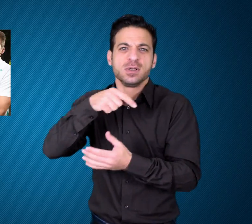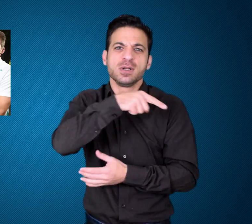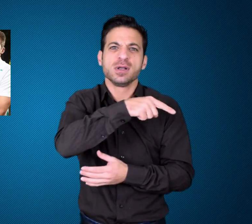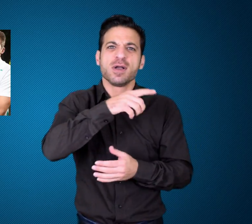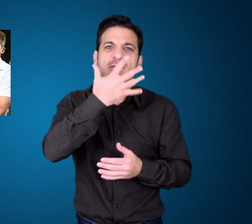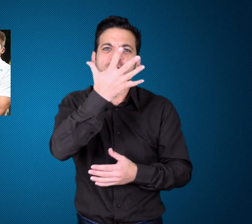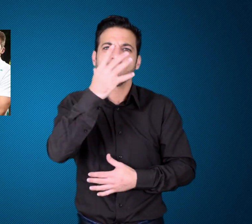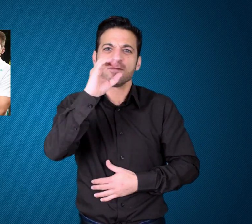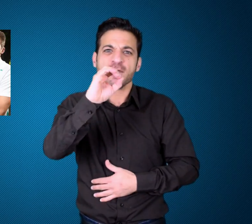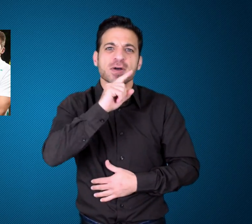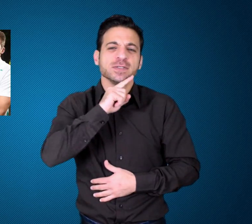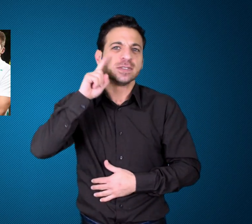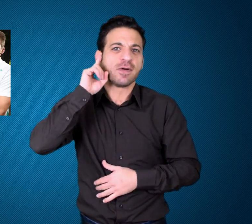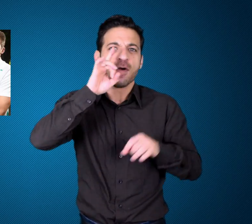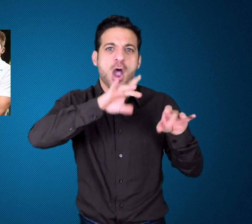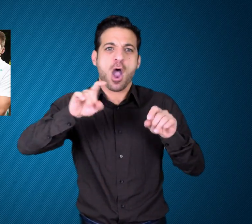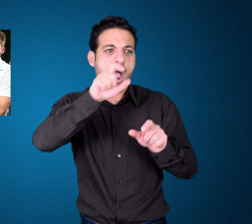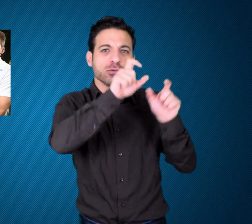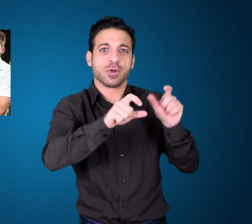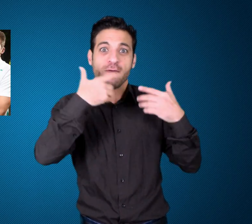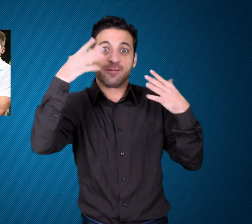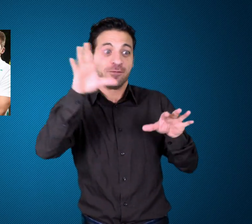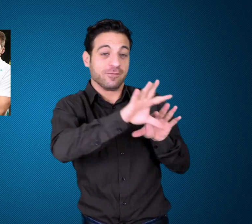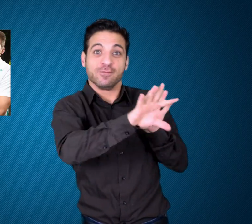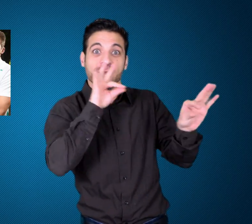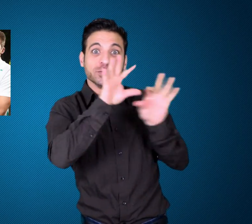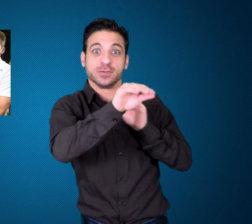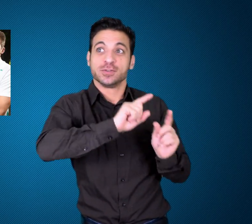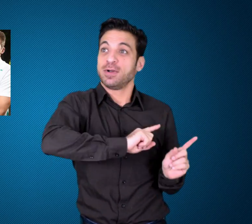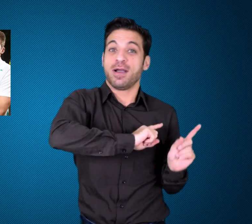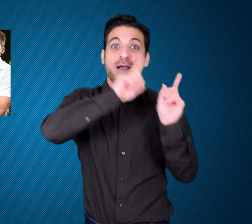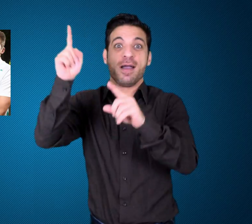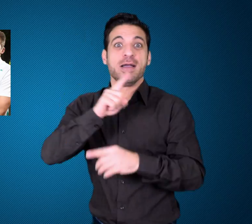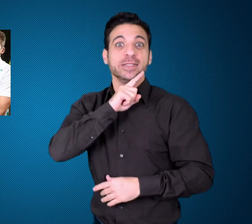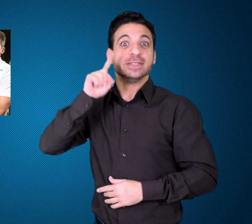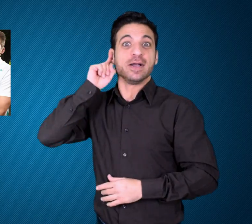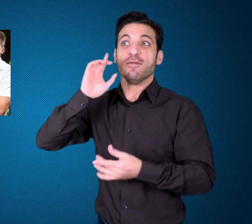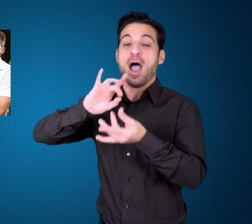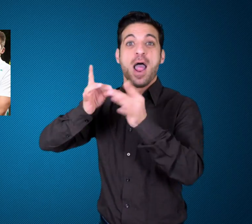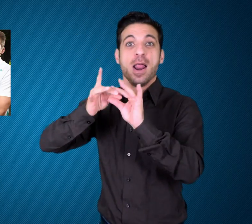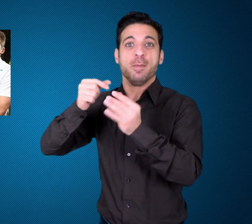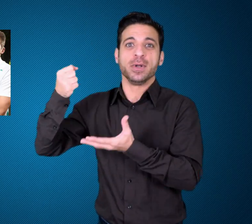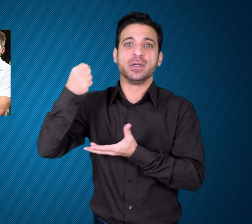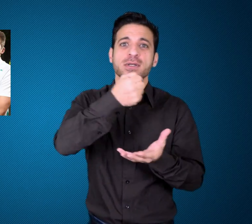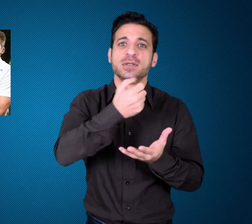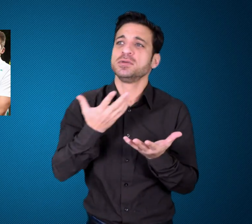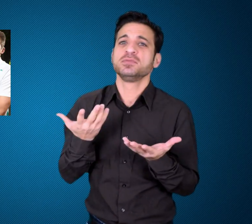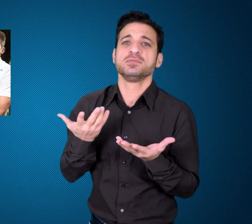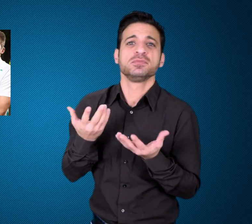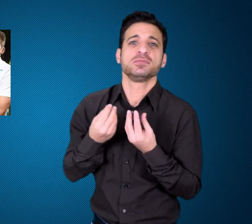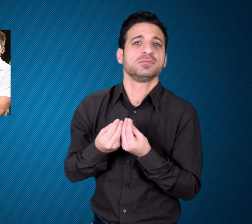dollars in Olympic and Paralympic programs but did not give any money to